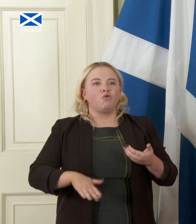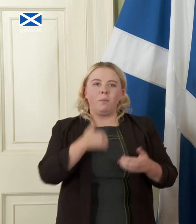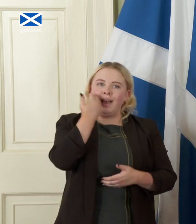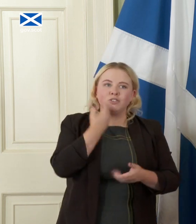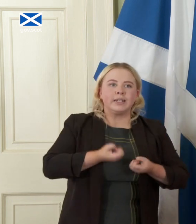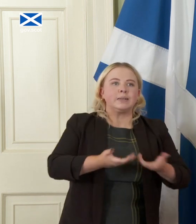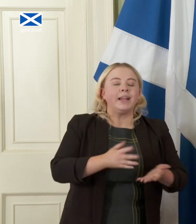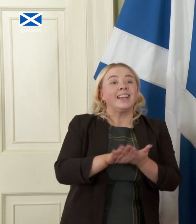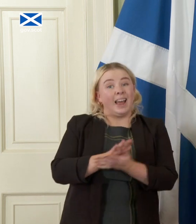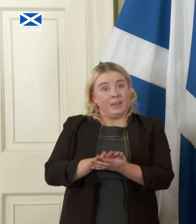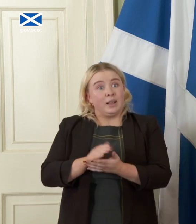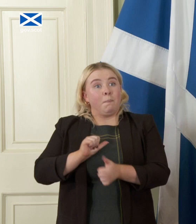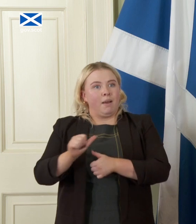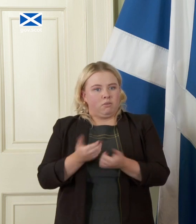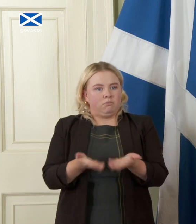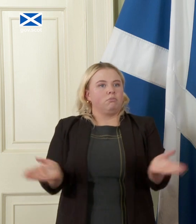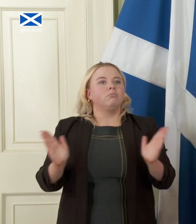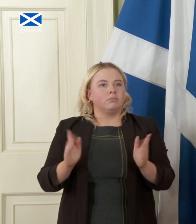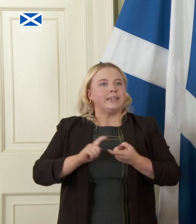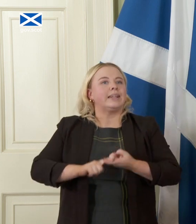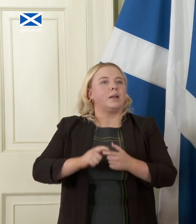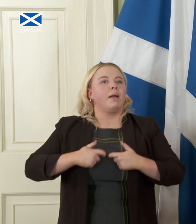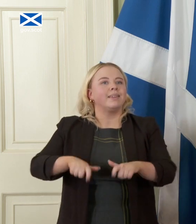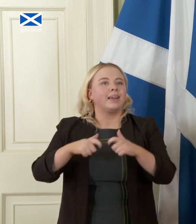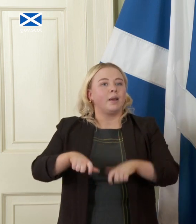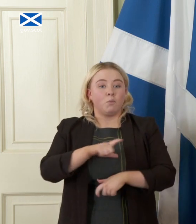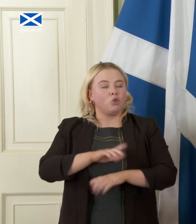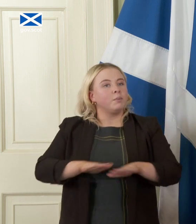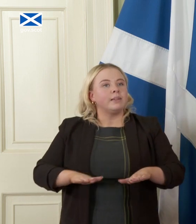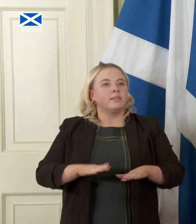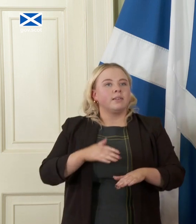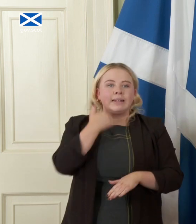actually better for overall sustainability because you're not allowing your day-to-day spending to